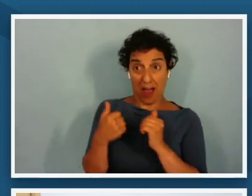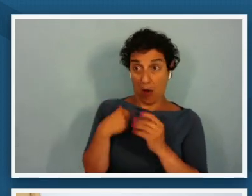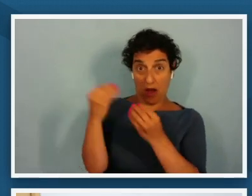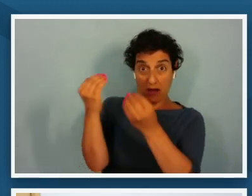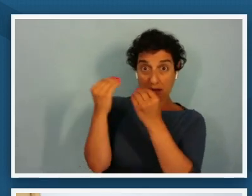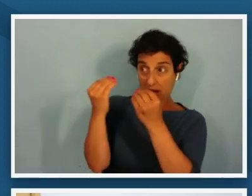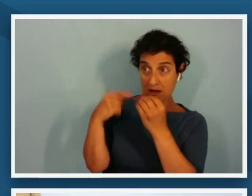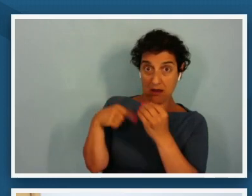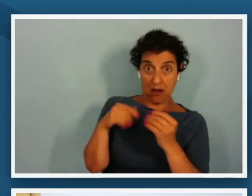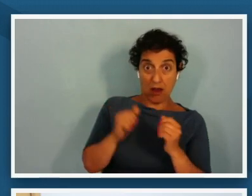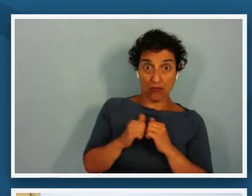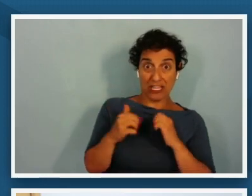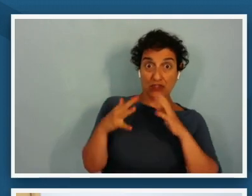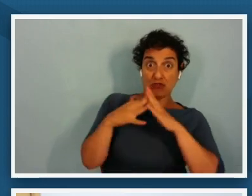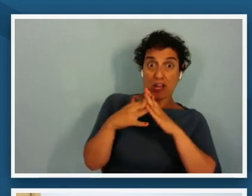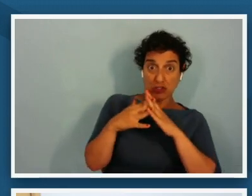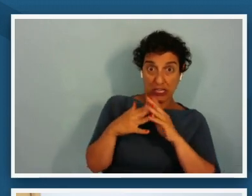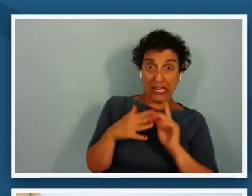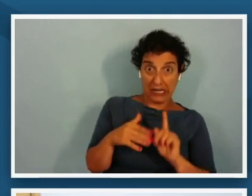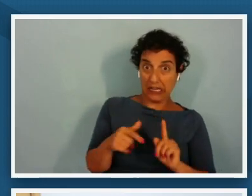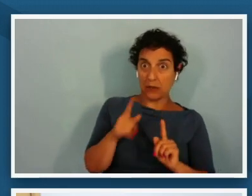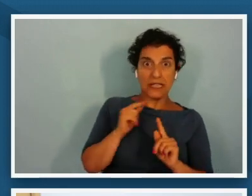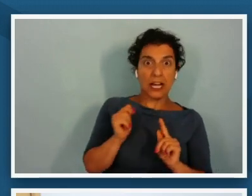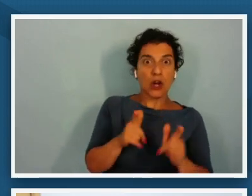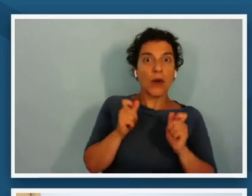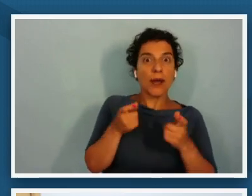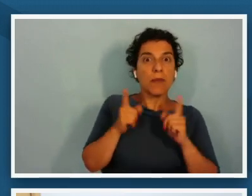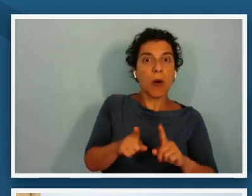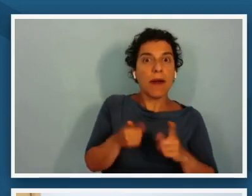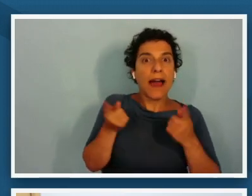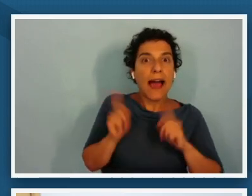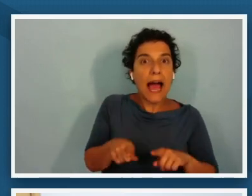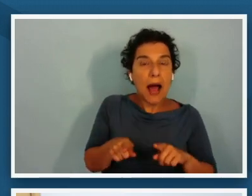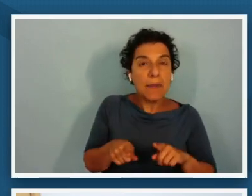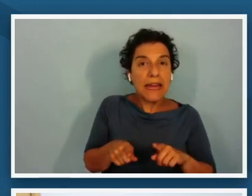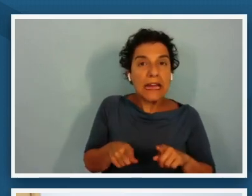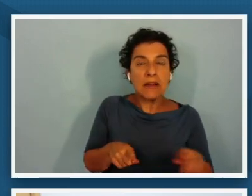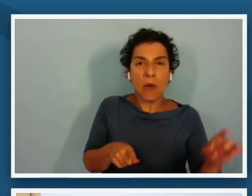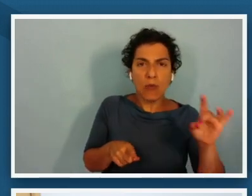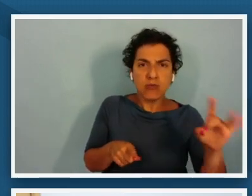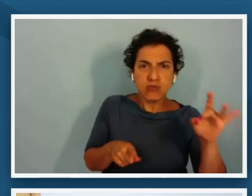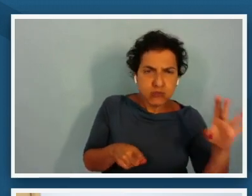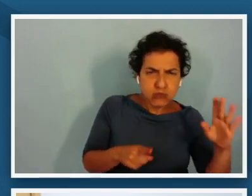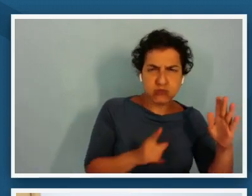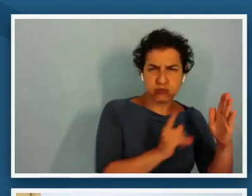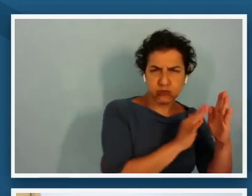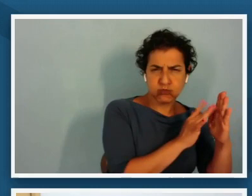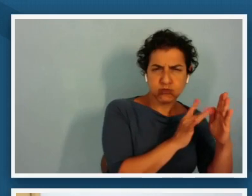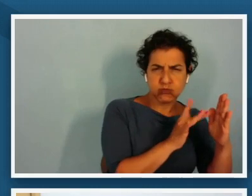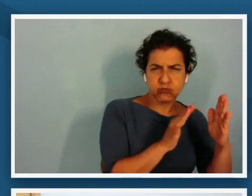and it was this very quick moment that happened between a really you know in my